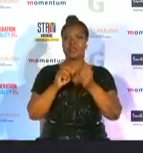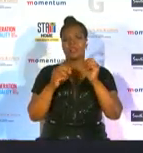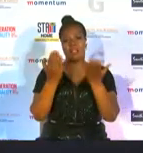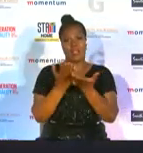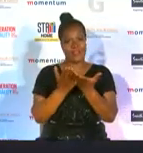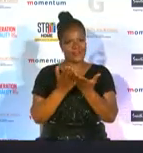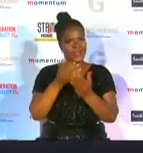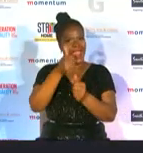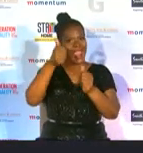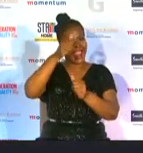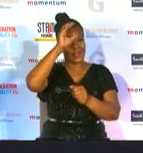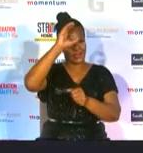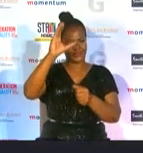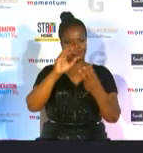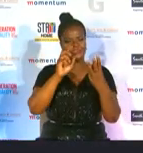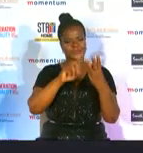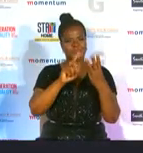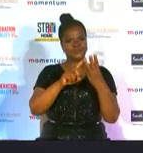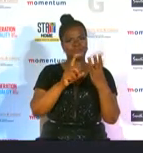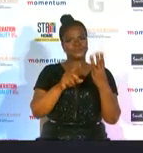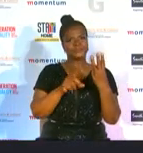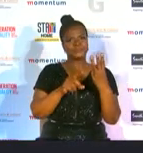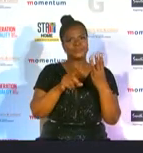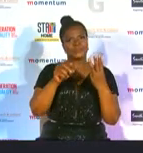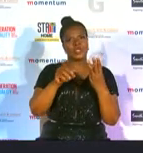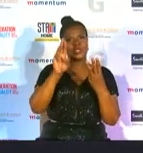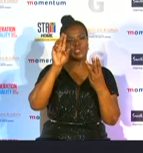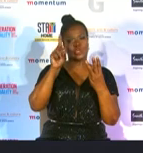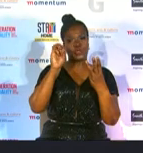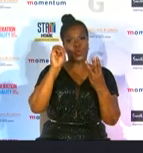and dolet bardenost in her first assignment as head coach of the spa